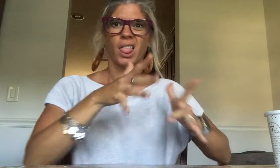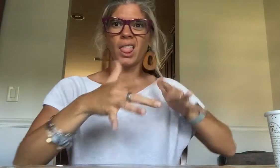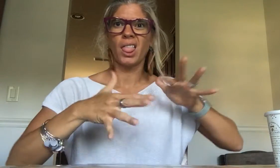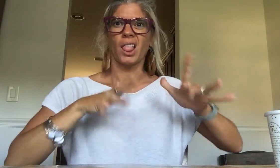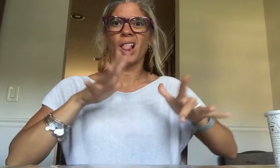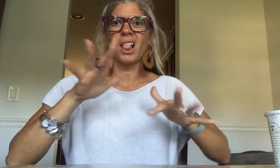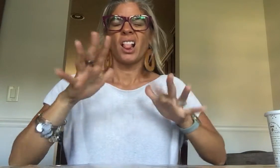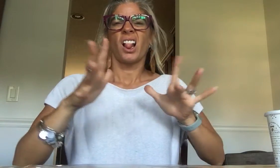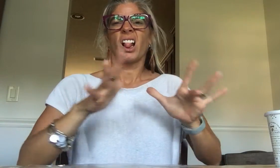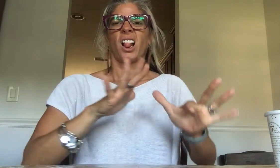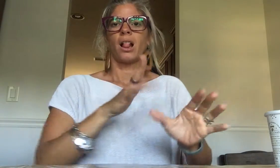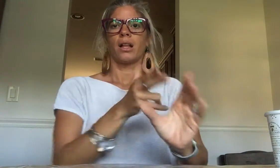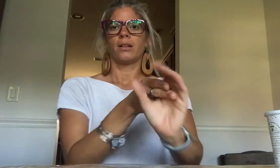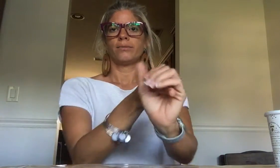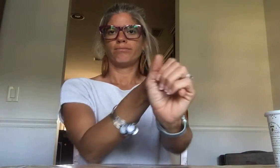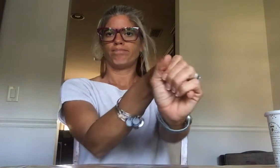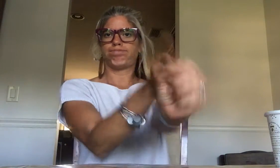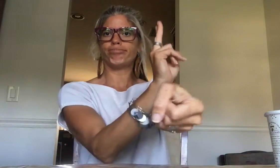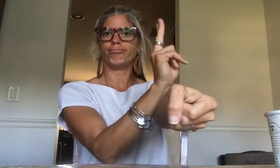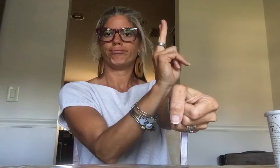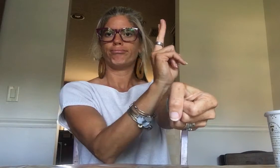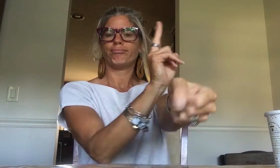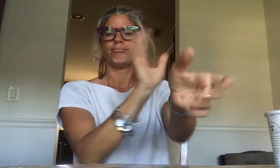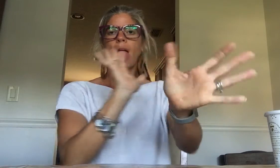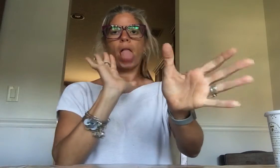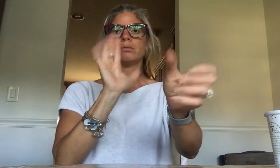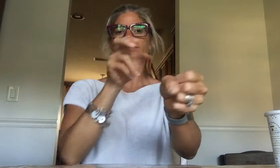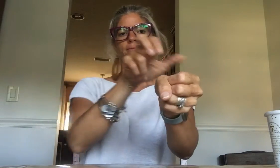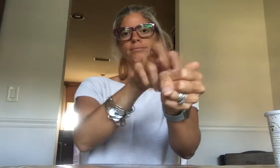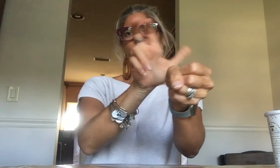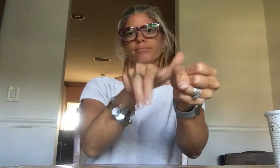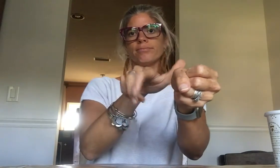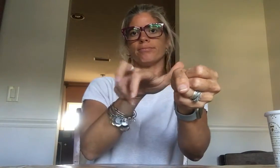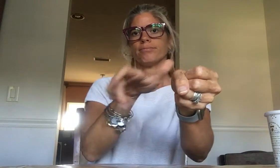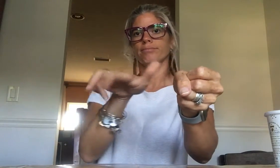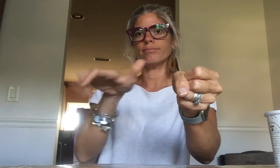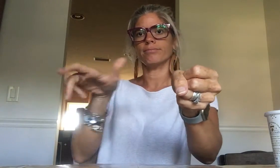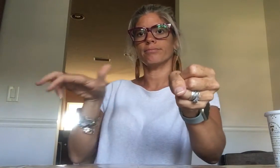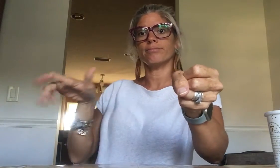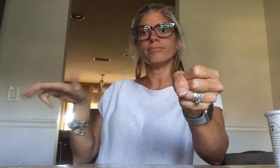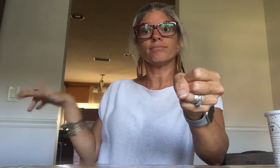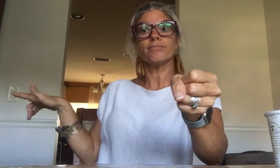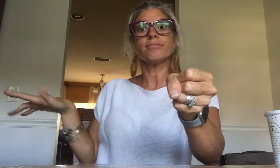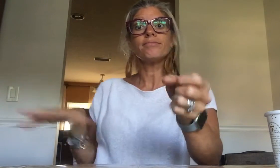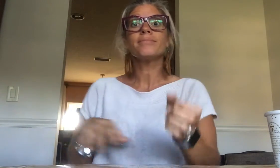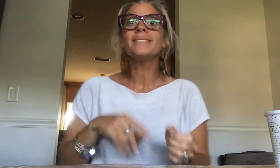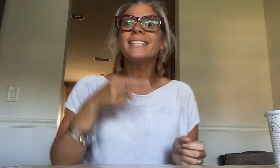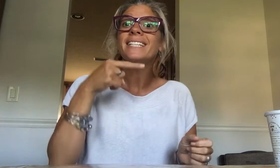You're not going to keep dealing with all that. You'd quit. You'd walk away from it.